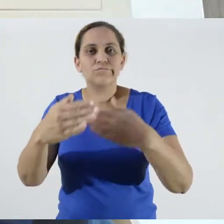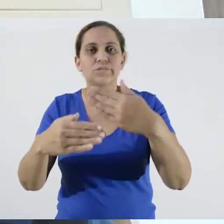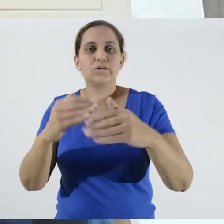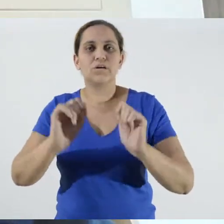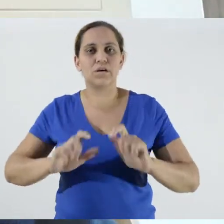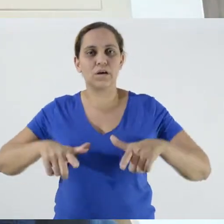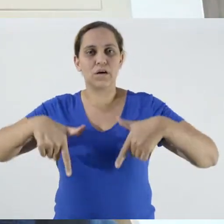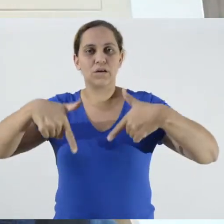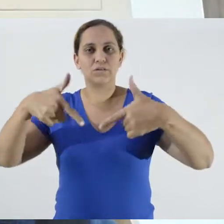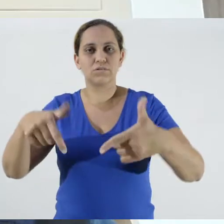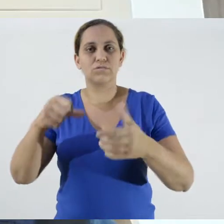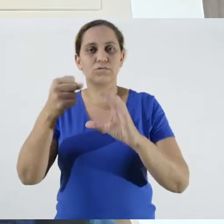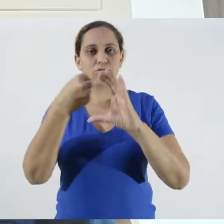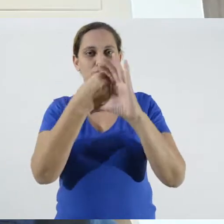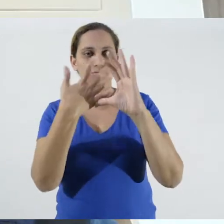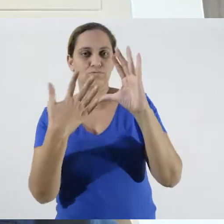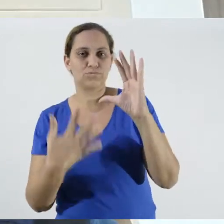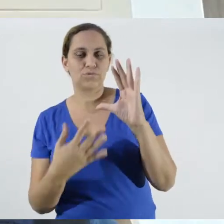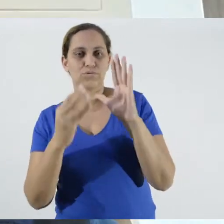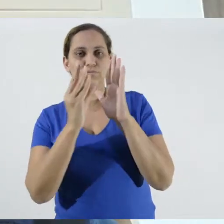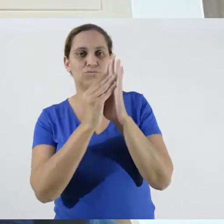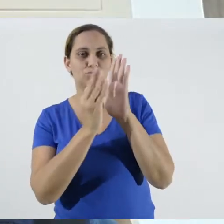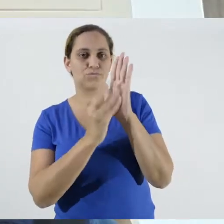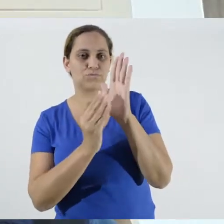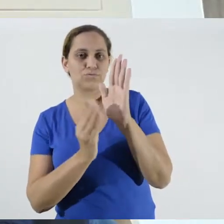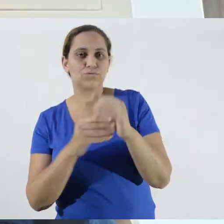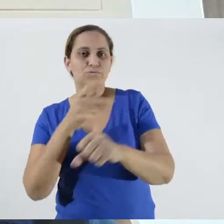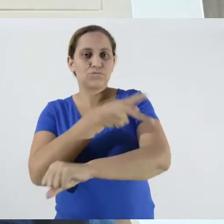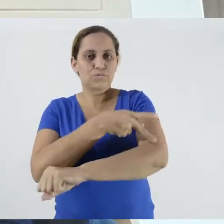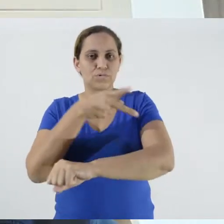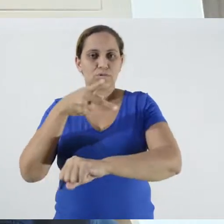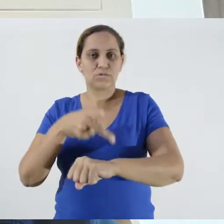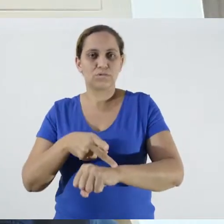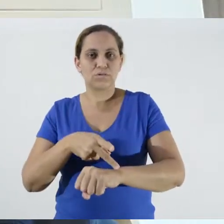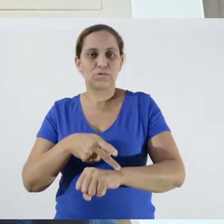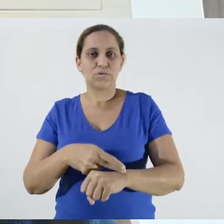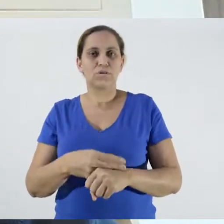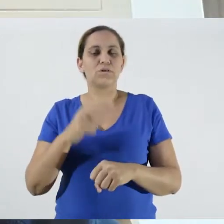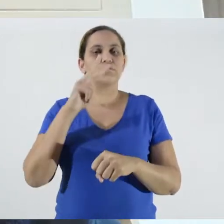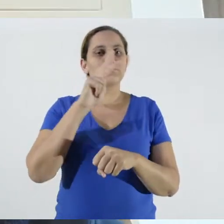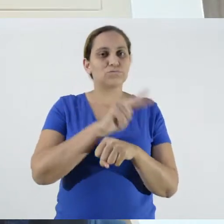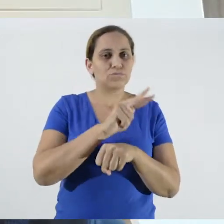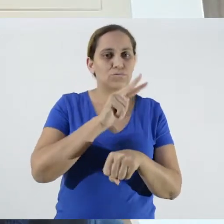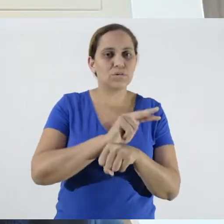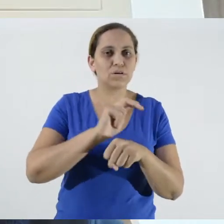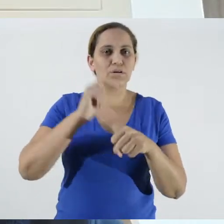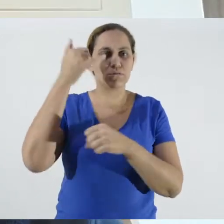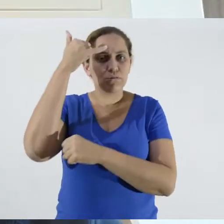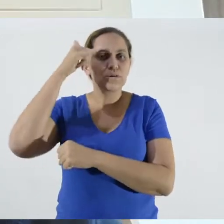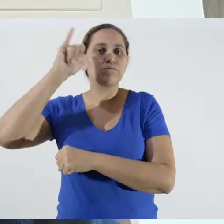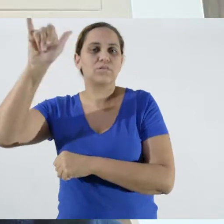content to prevent the contagion of Covid-19